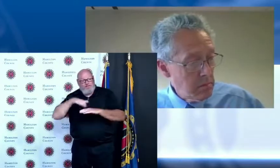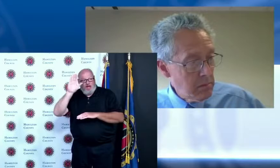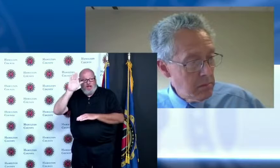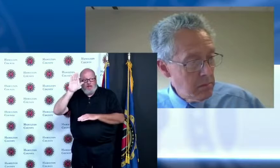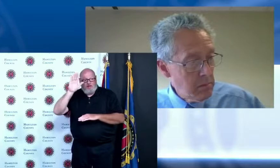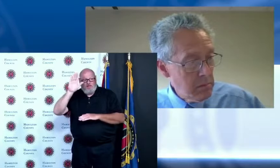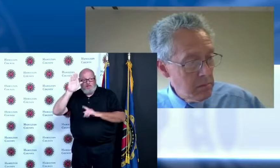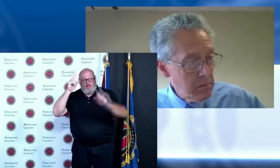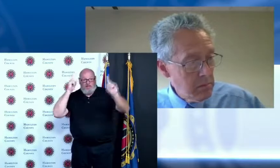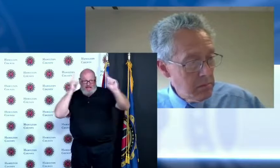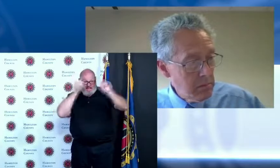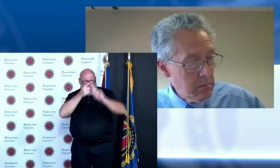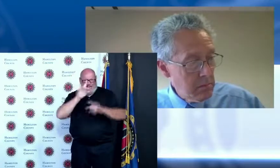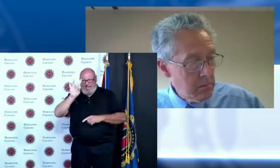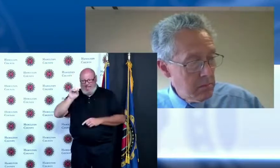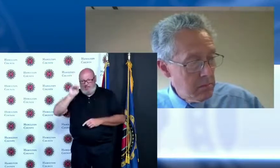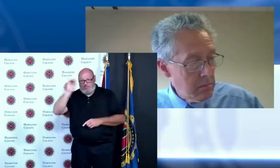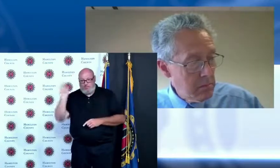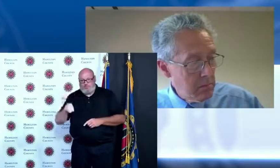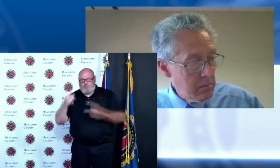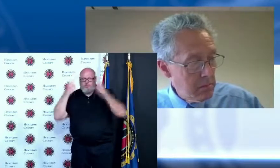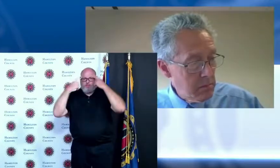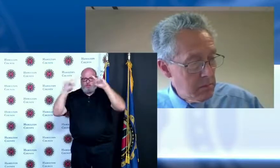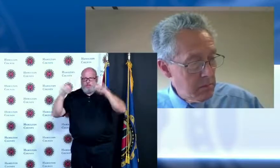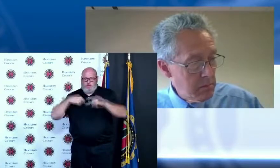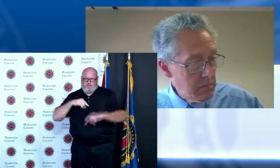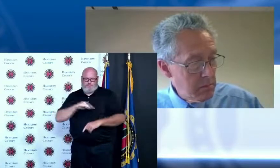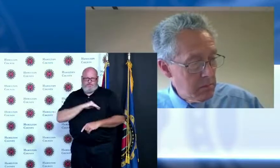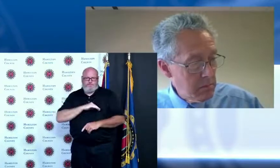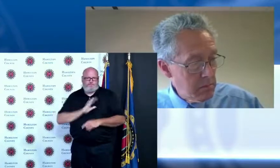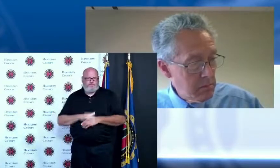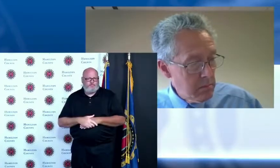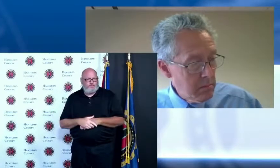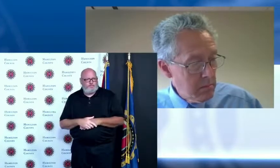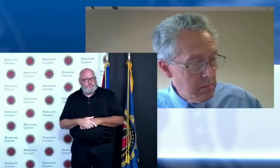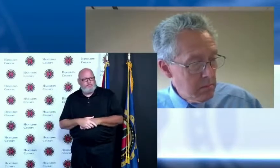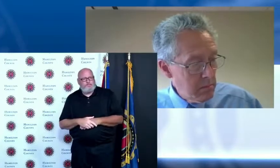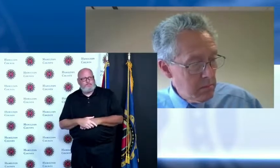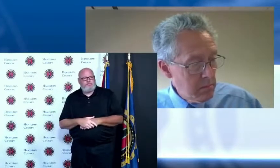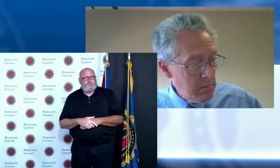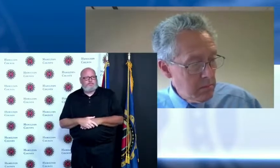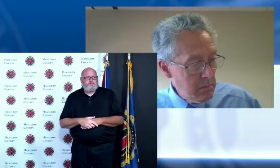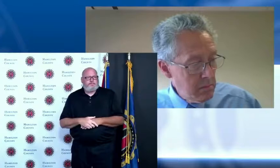is commendable and that is in large part due to the number of partners we have here in Hamilton